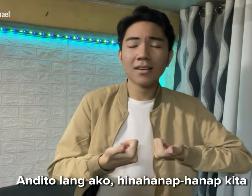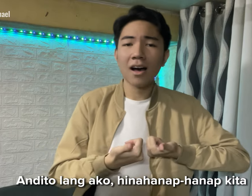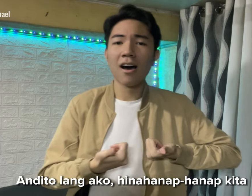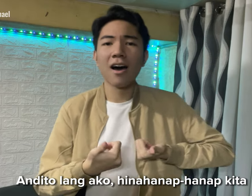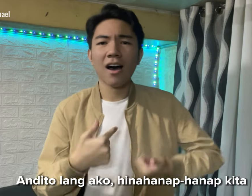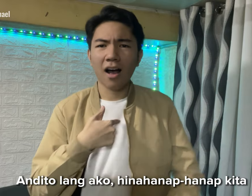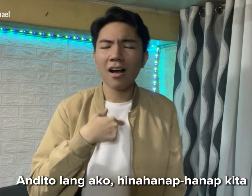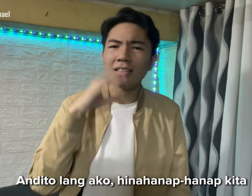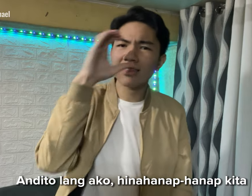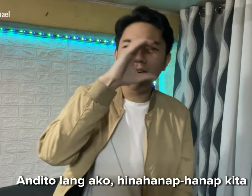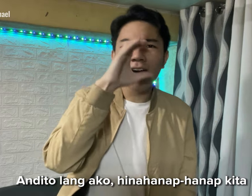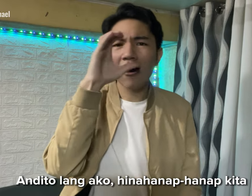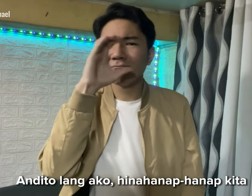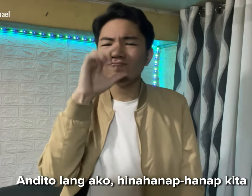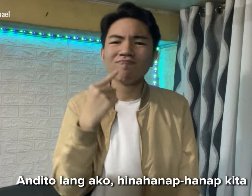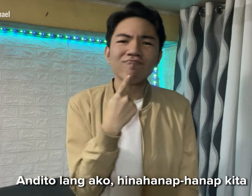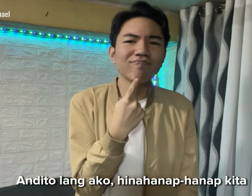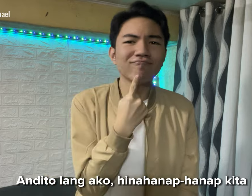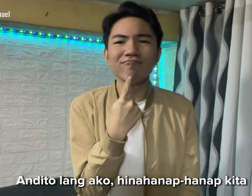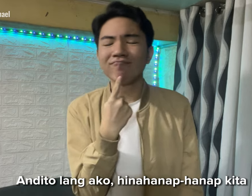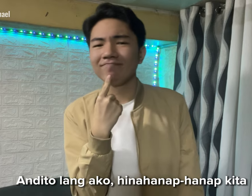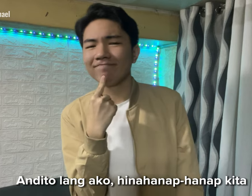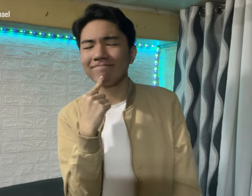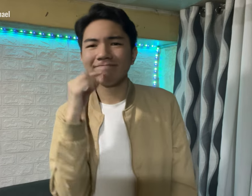Looking for you